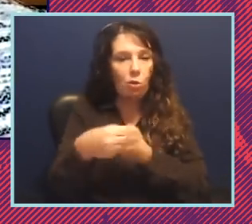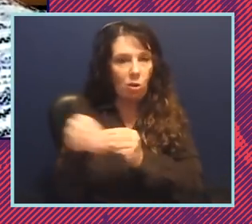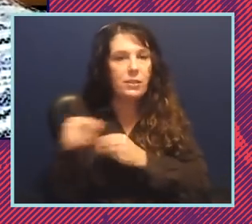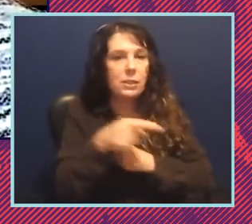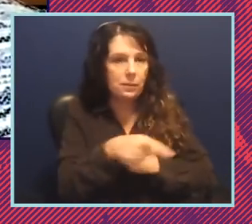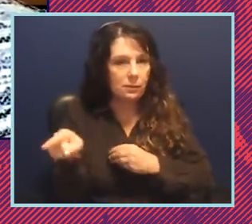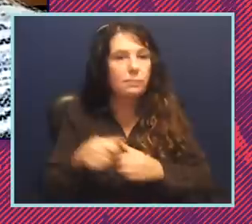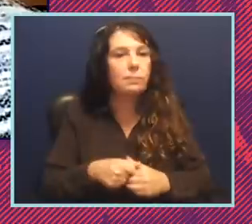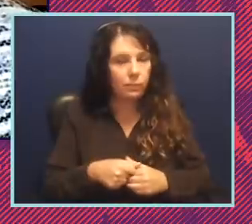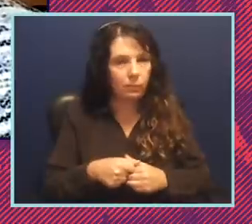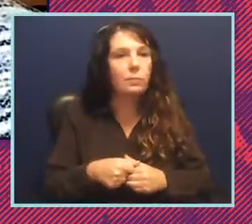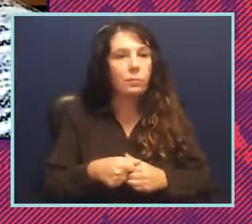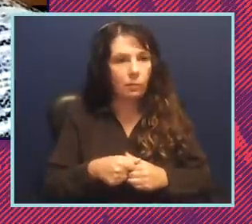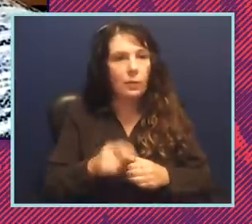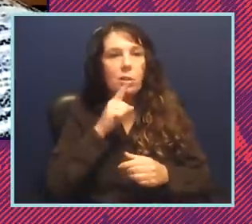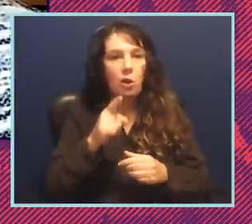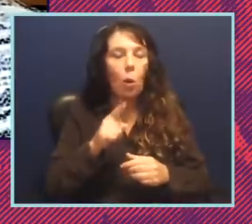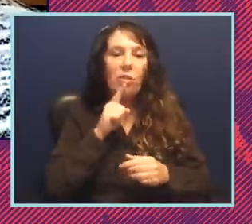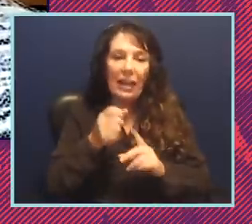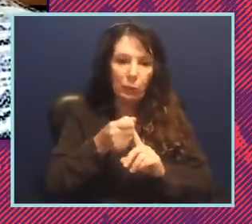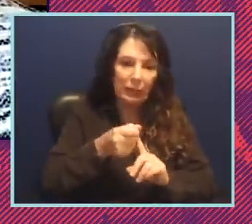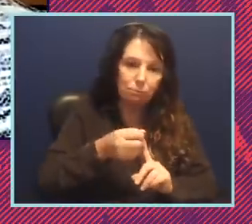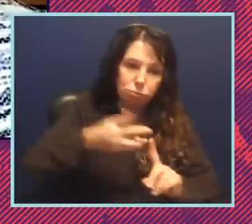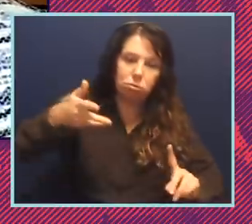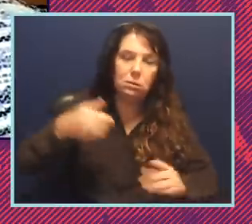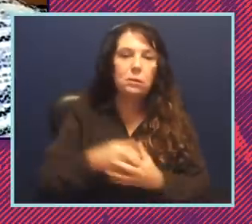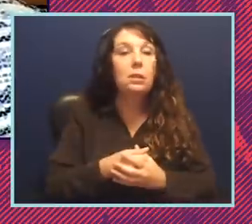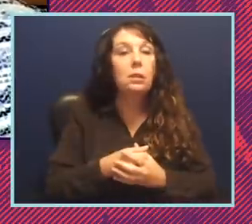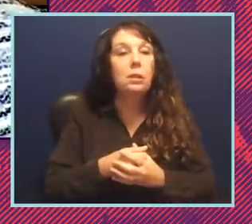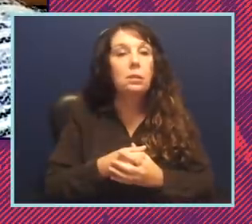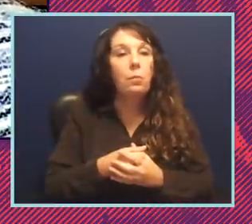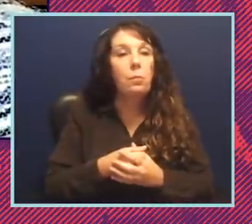to really put them on a round of growth hormones and i think ultimately i mean this this i will